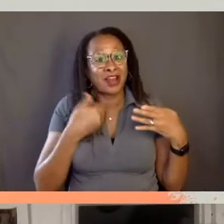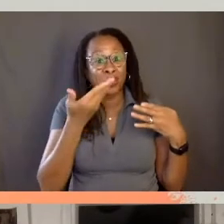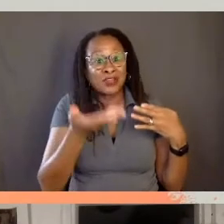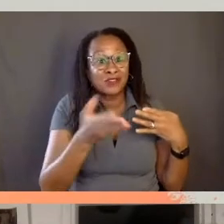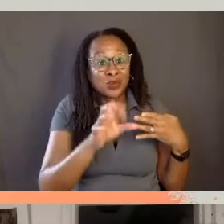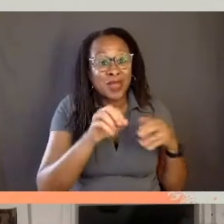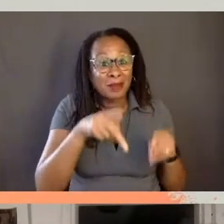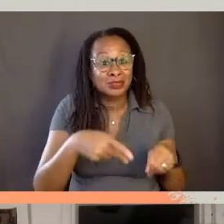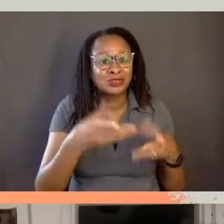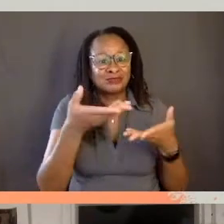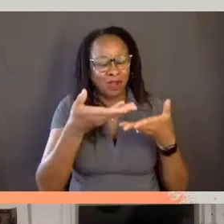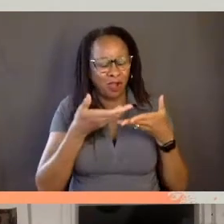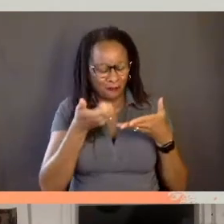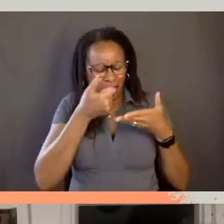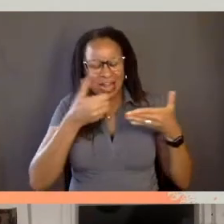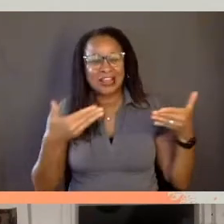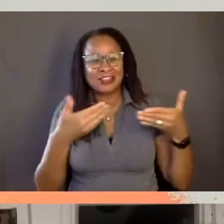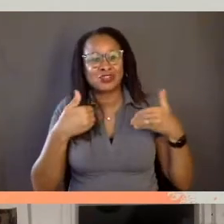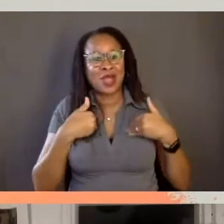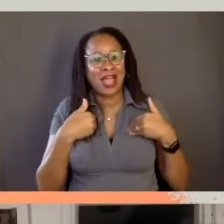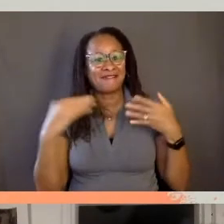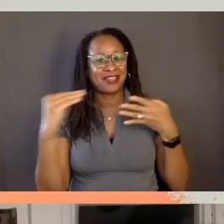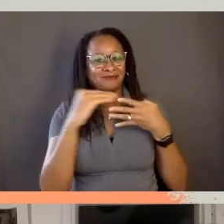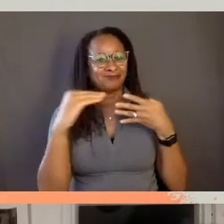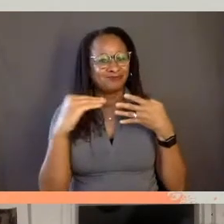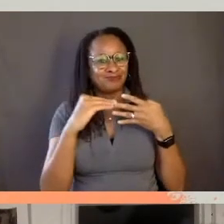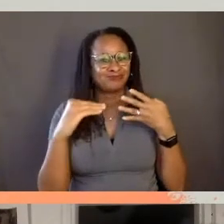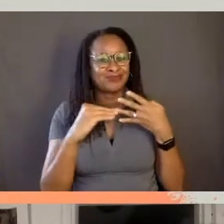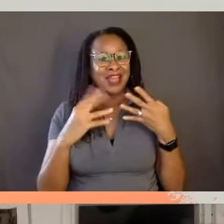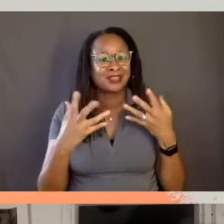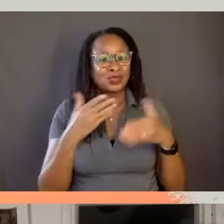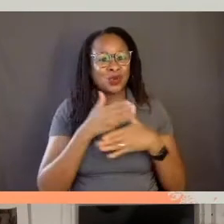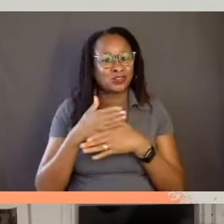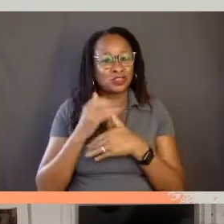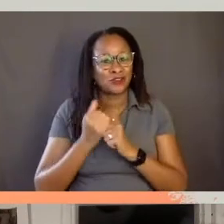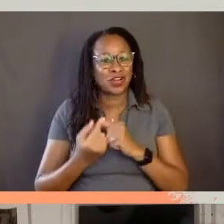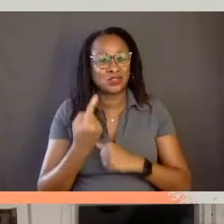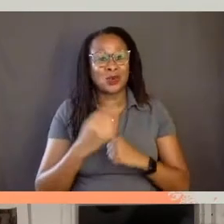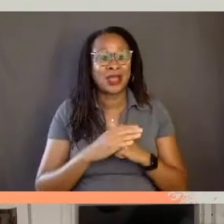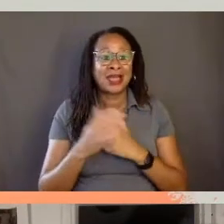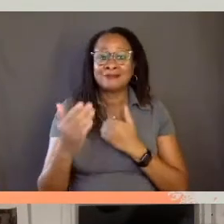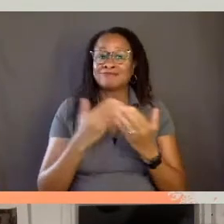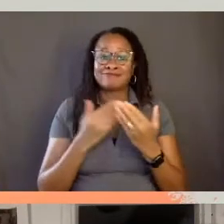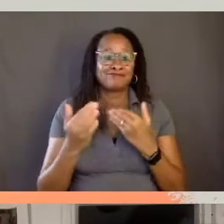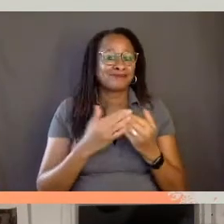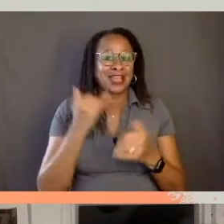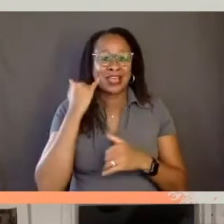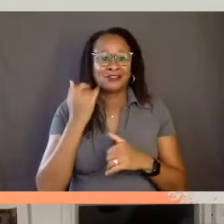to offer up anything that you'd actually want to share. Even if she wasn't always thinking of it being for the public.